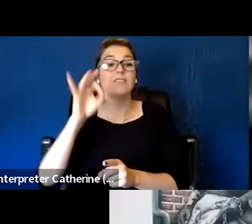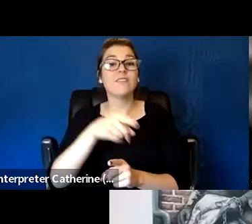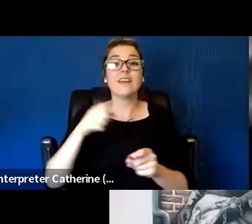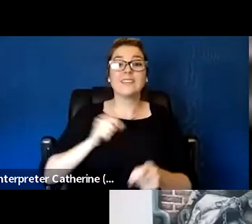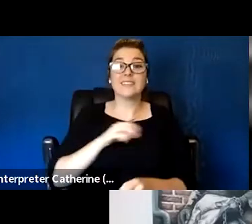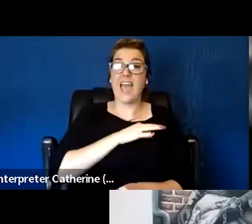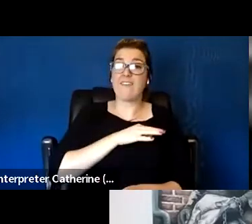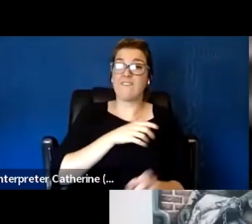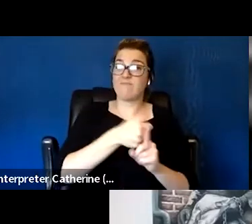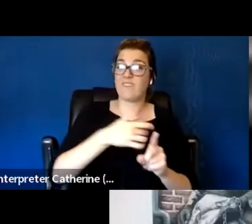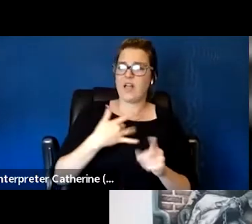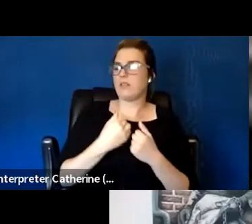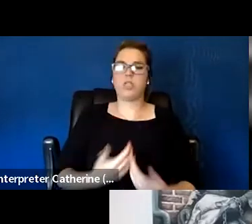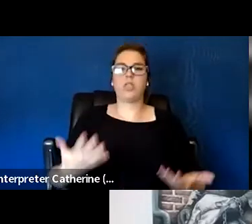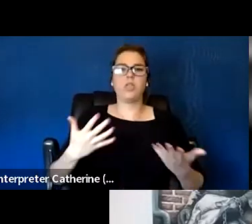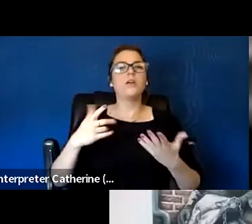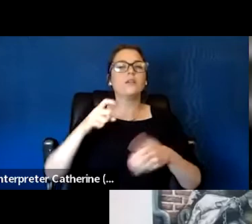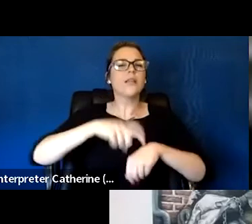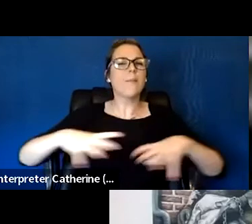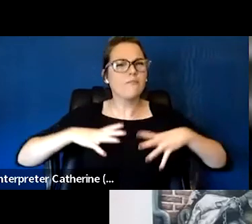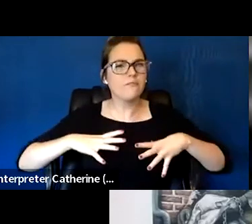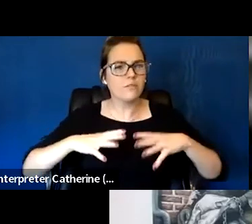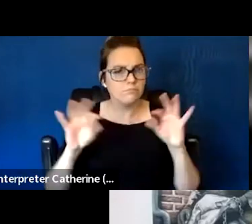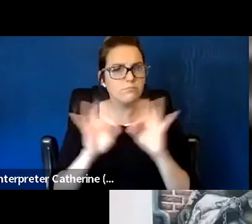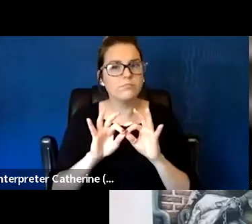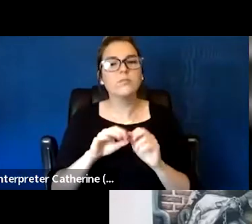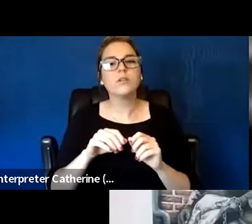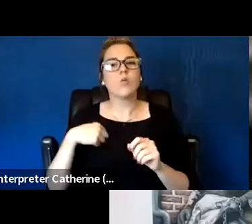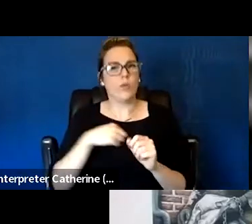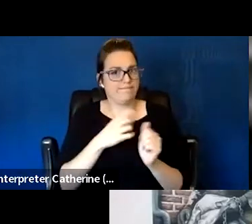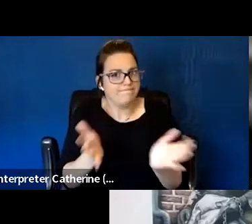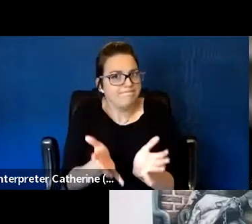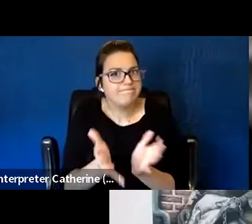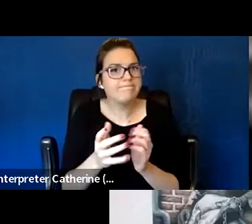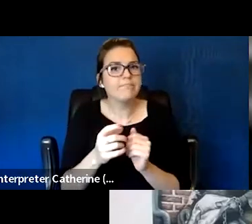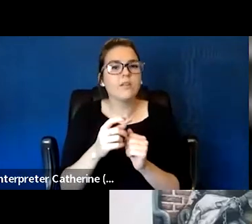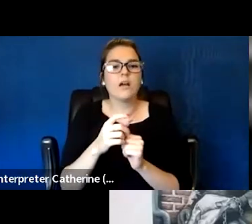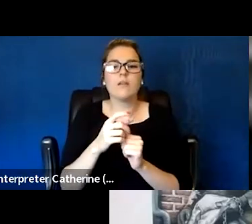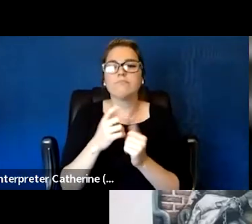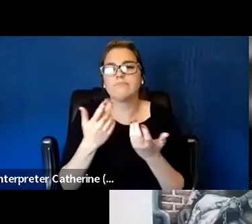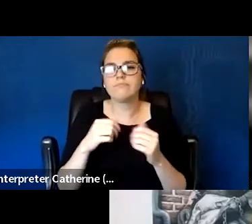and hopefully having an initiative where there is a mental health assigned for our staff